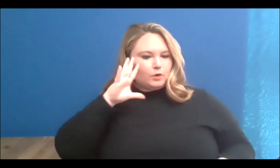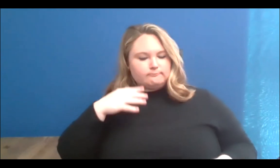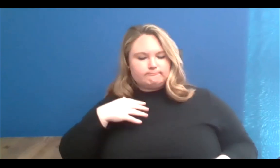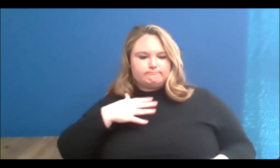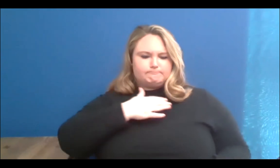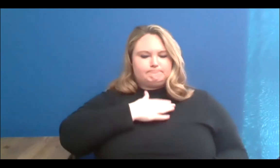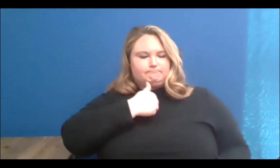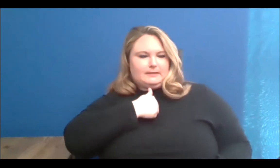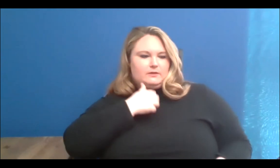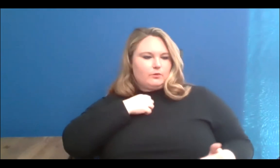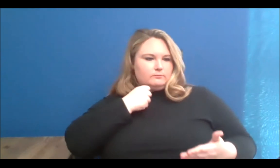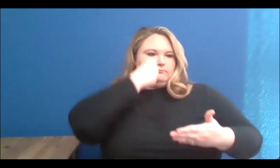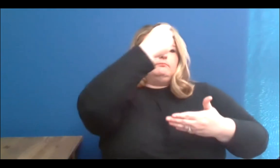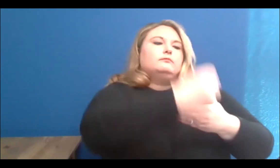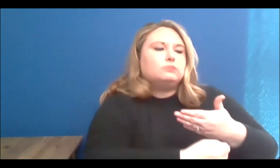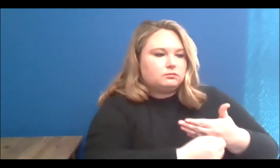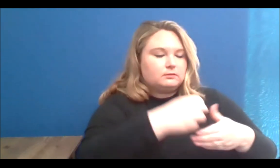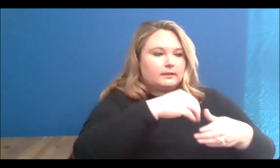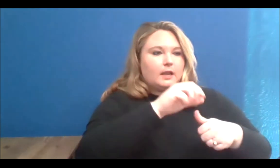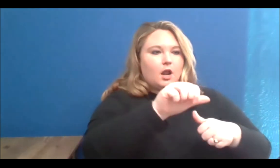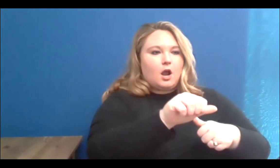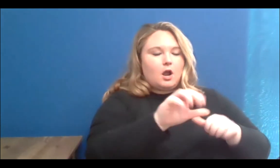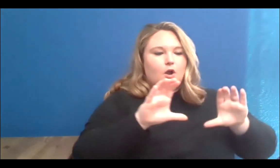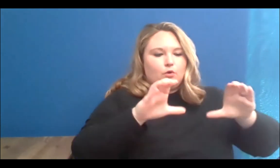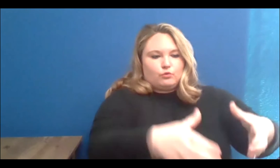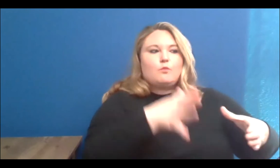to a group of women that were already doing similar work, and just participate